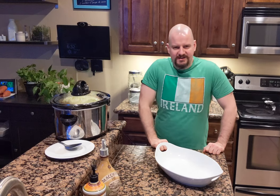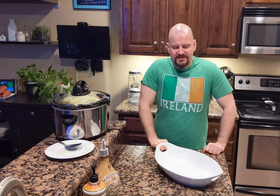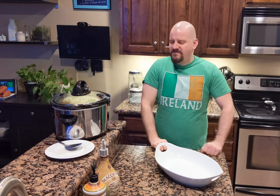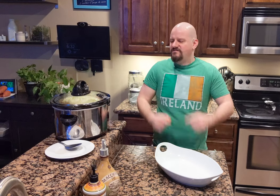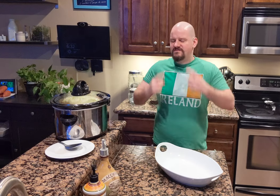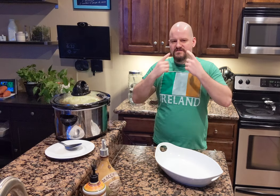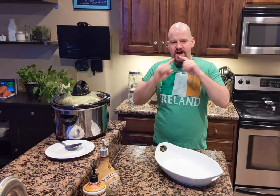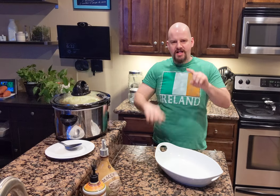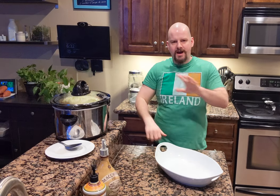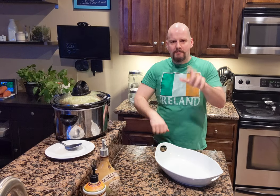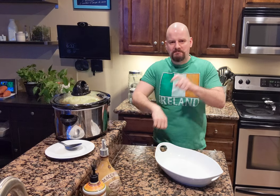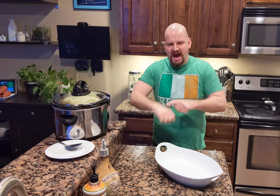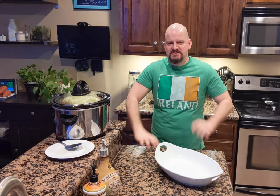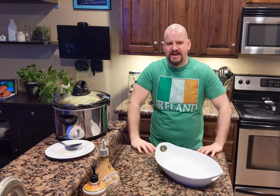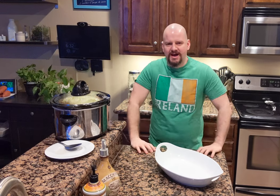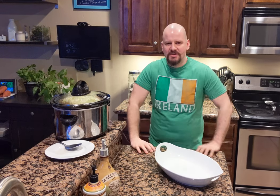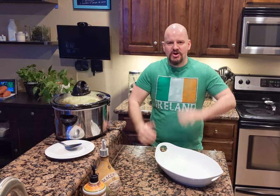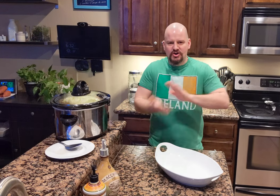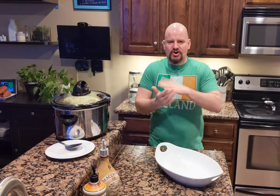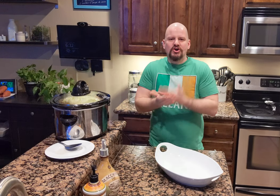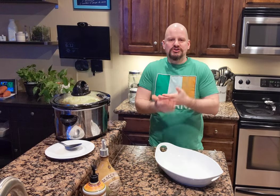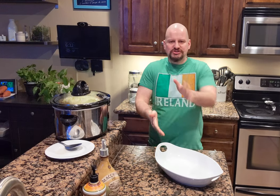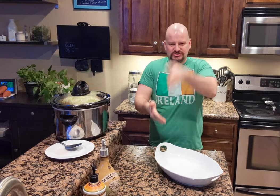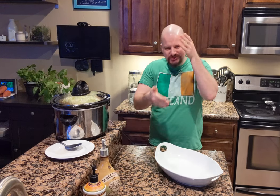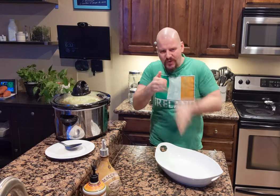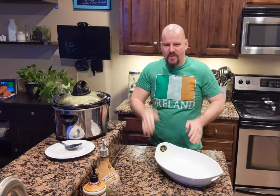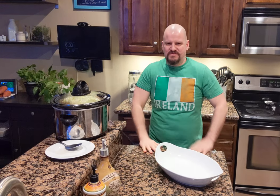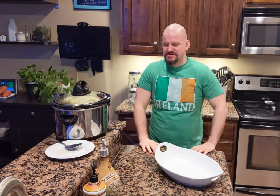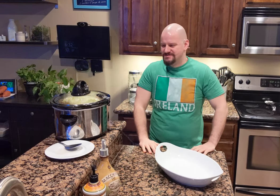Finally! About time! Cooking is over!